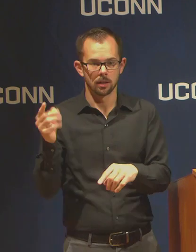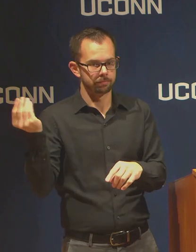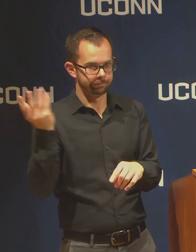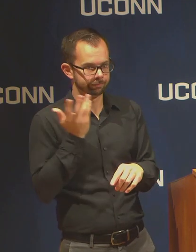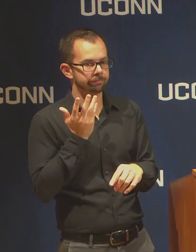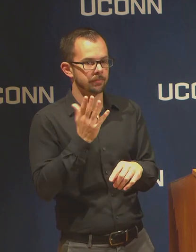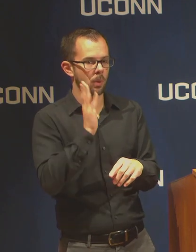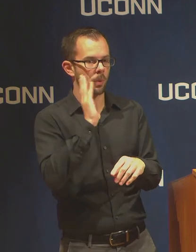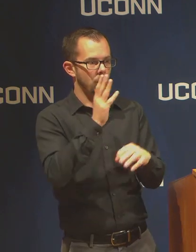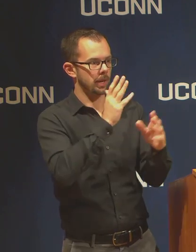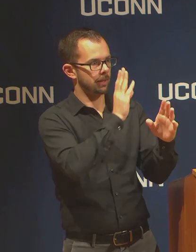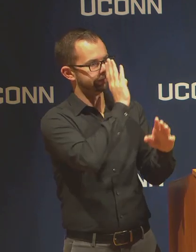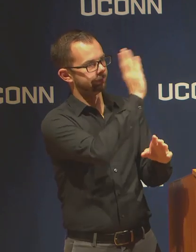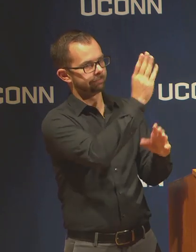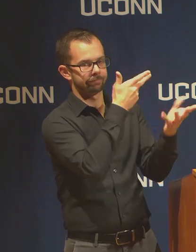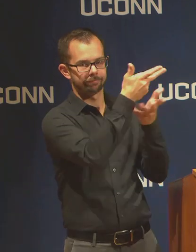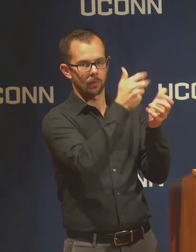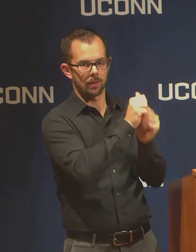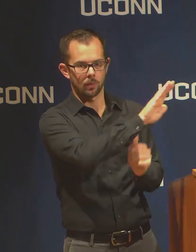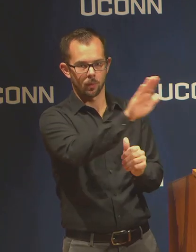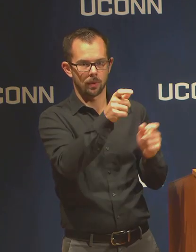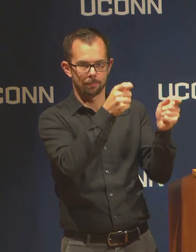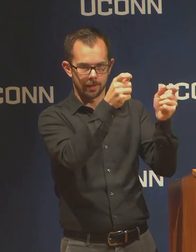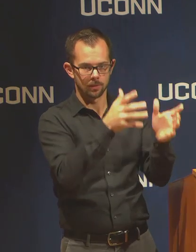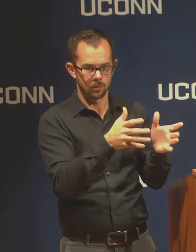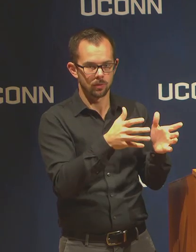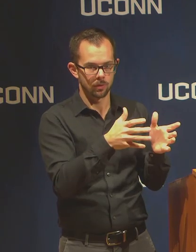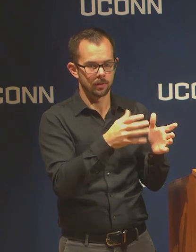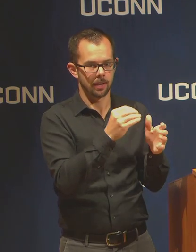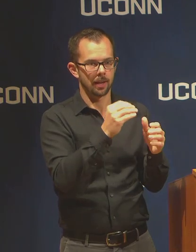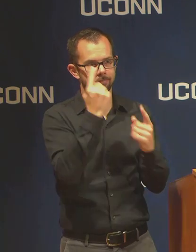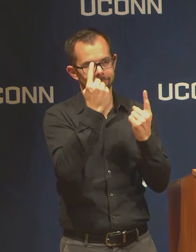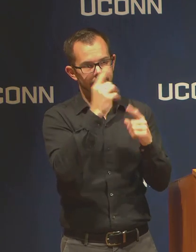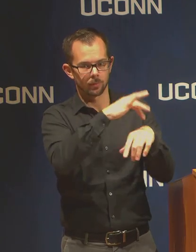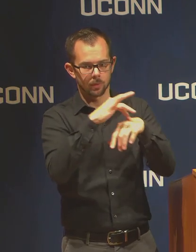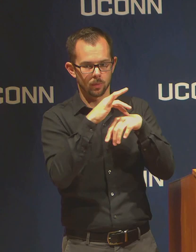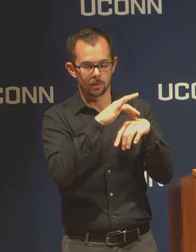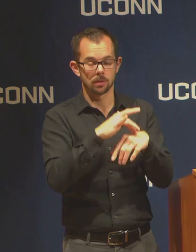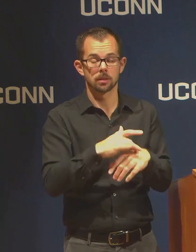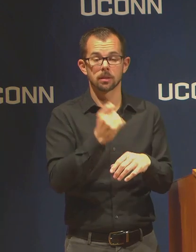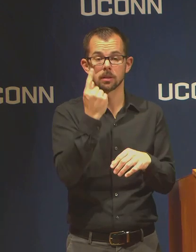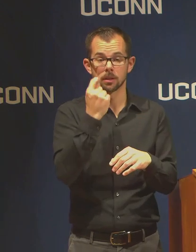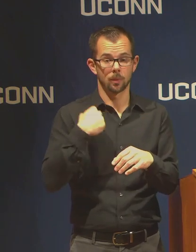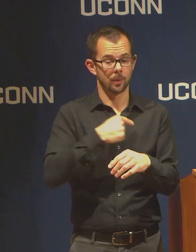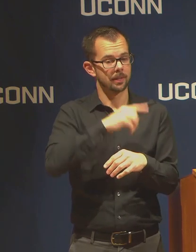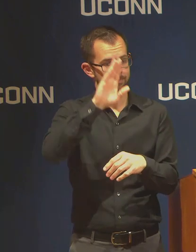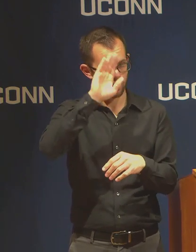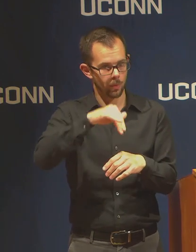with managers and those resources. And as mentioned earlier, student health is an essential function for us. We'll continue to provide